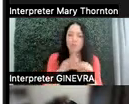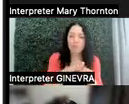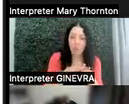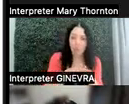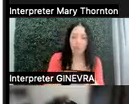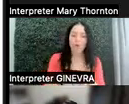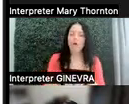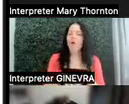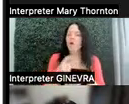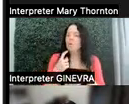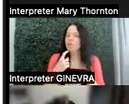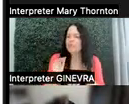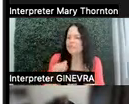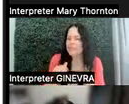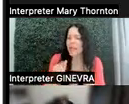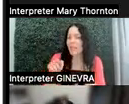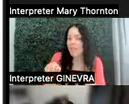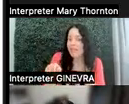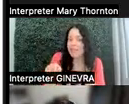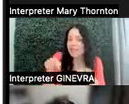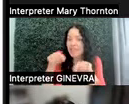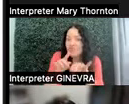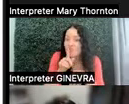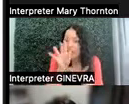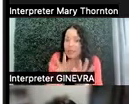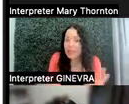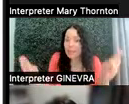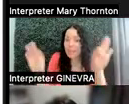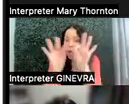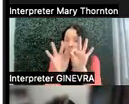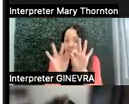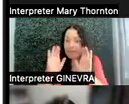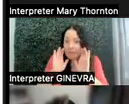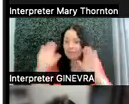like, this is really important. And if I'm a student, when a professor says,